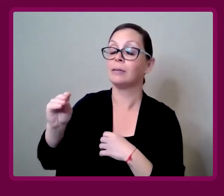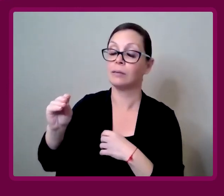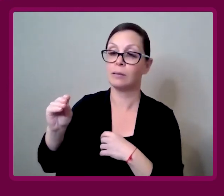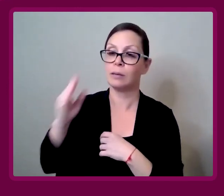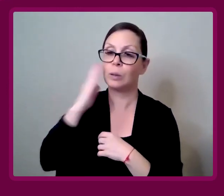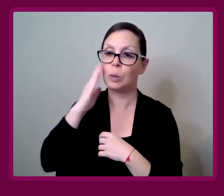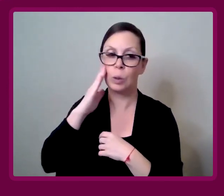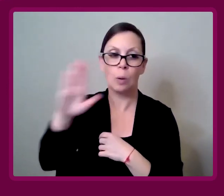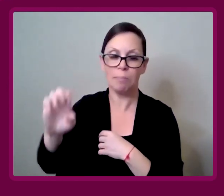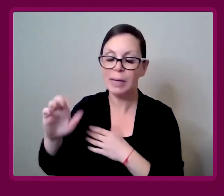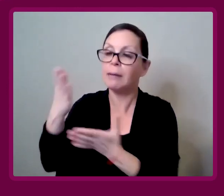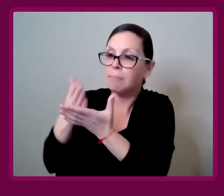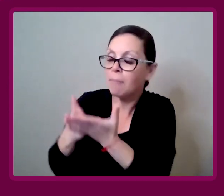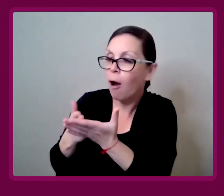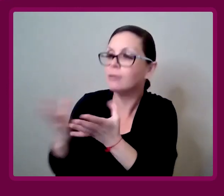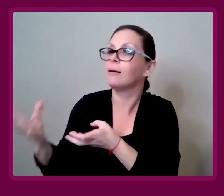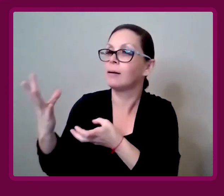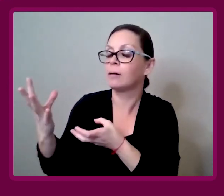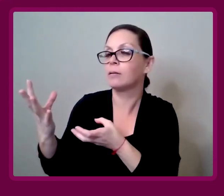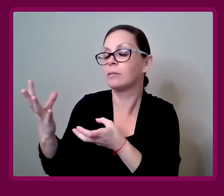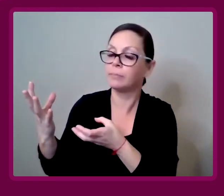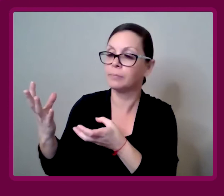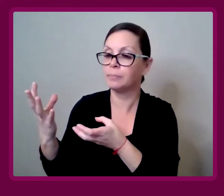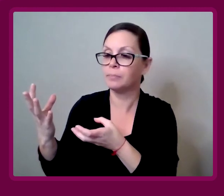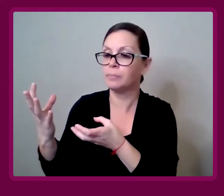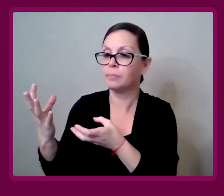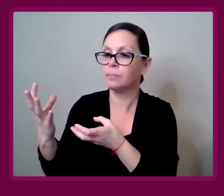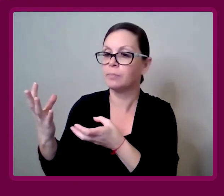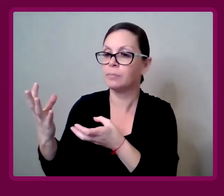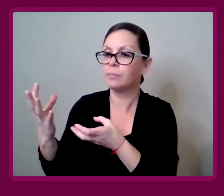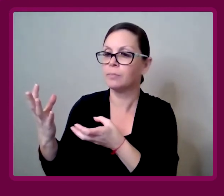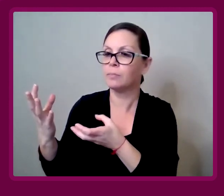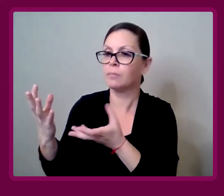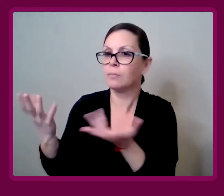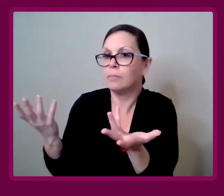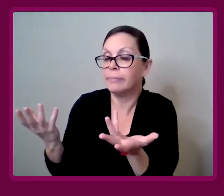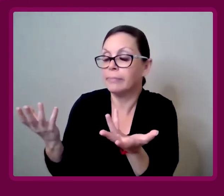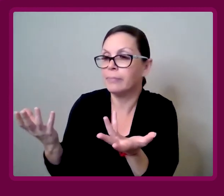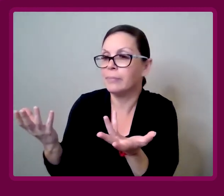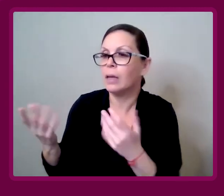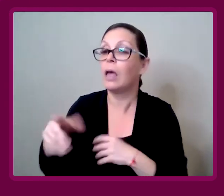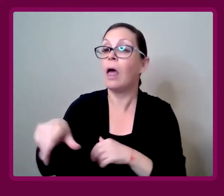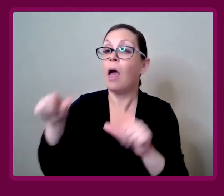Being part of, why are there not more disabled architects?